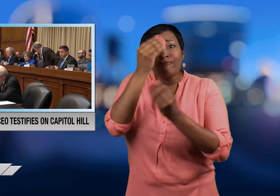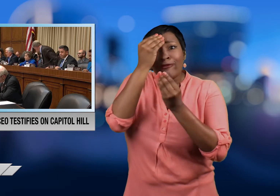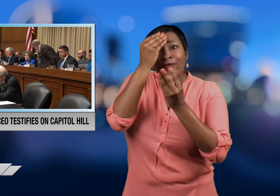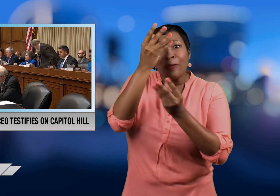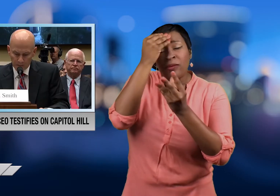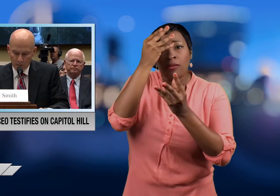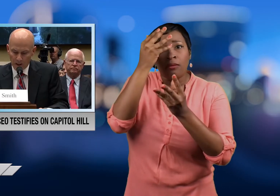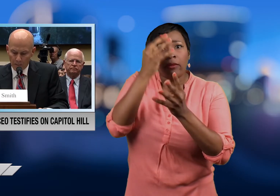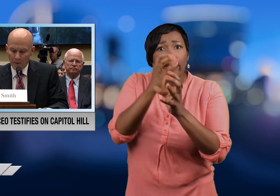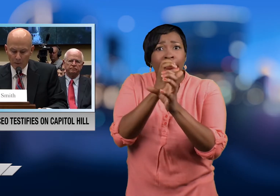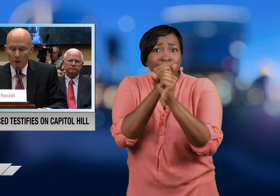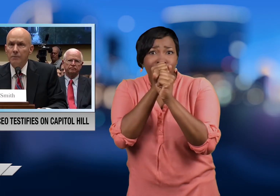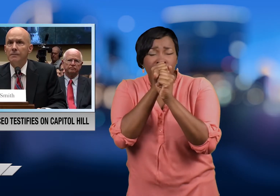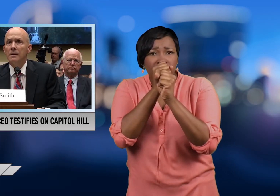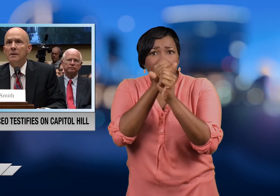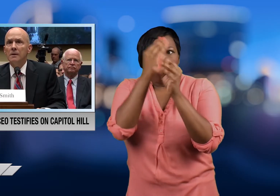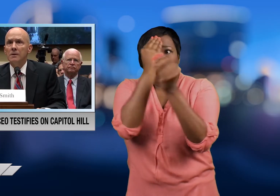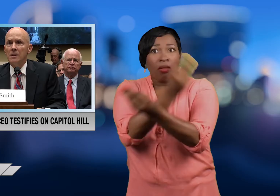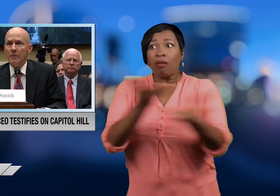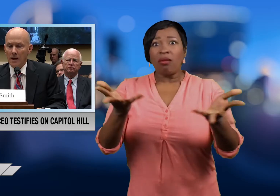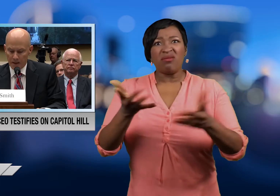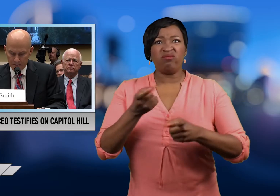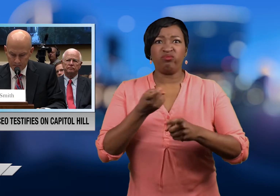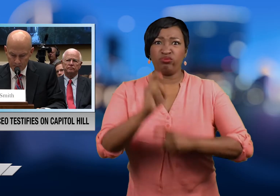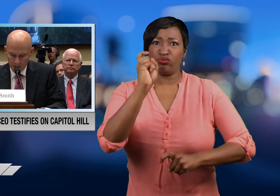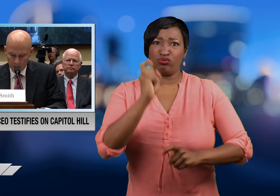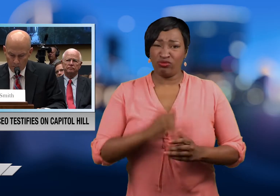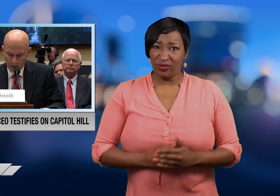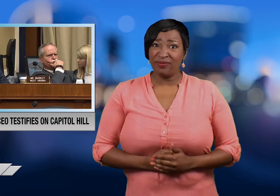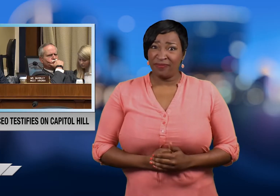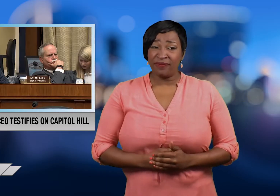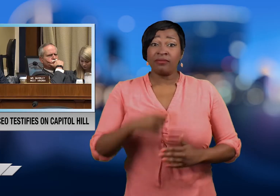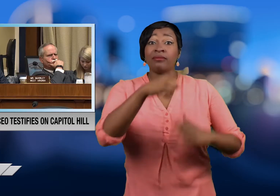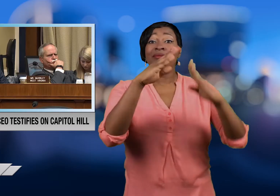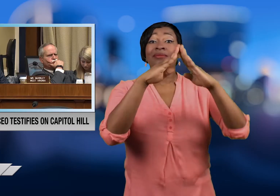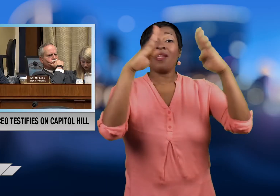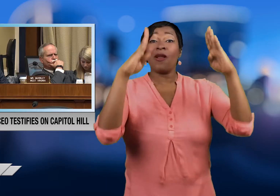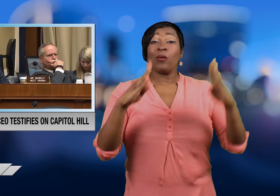information breach. Smith told the House